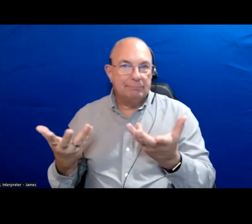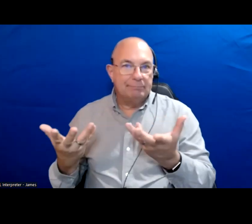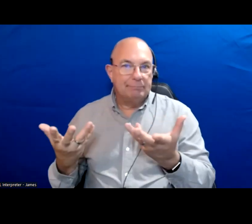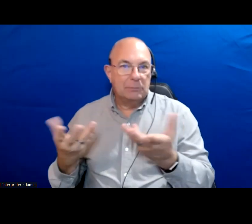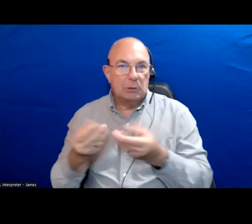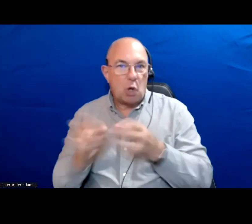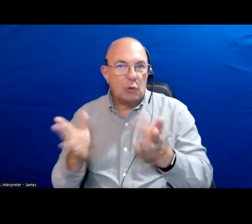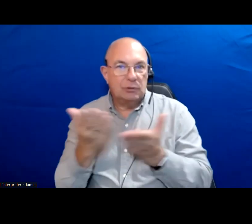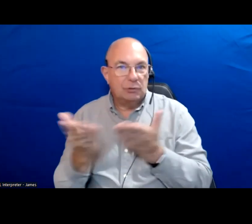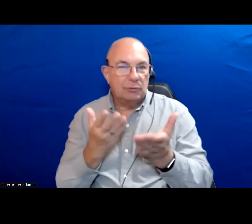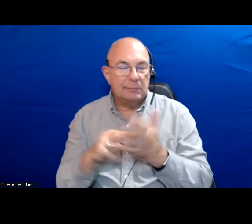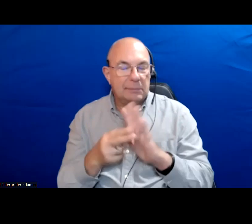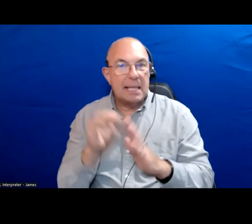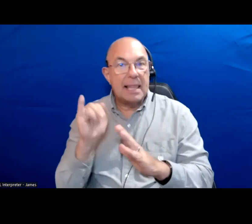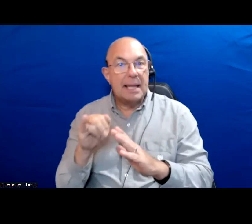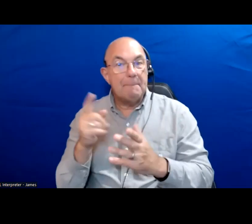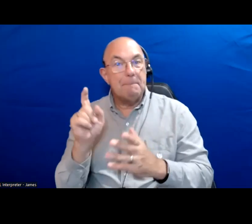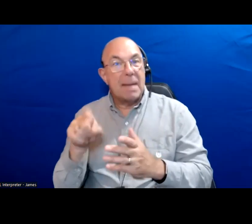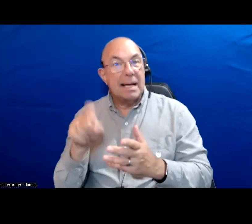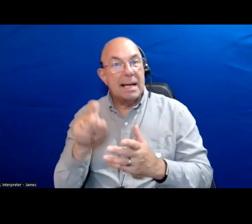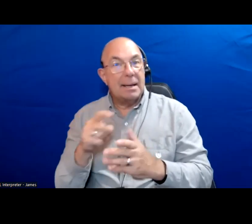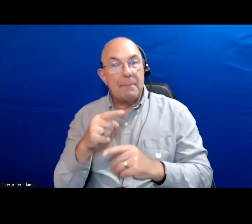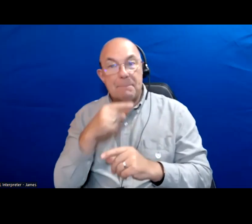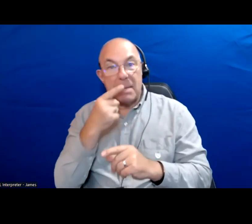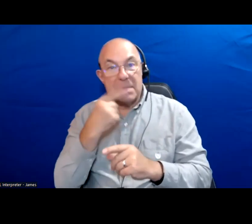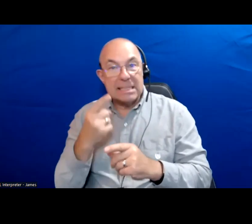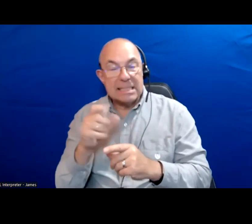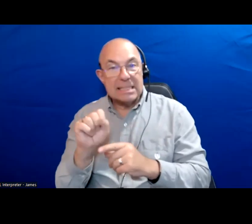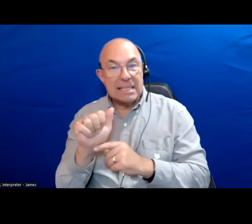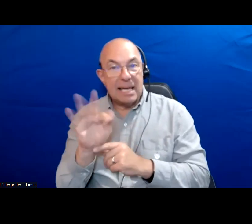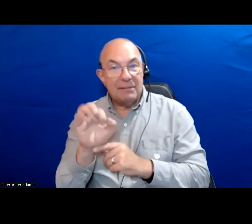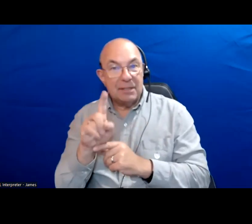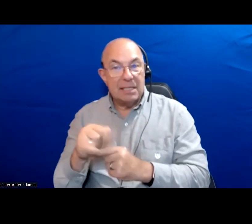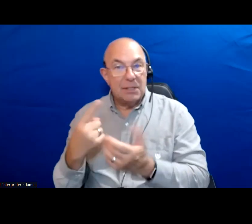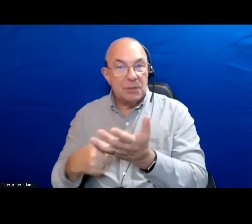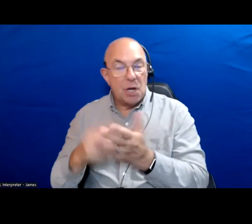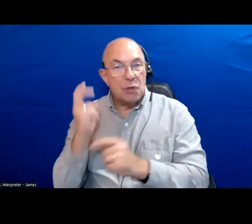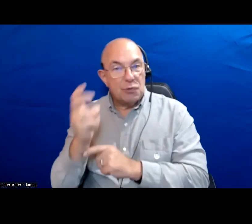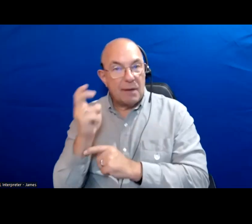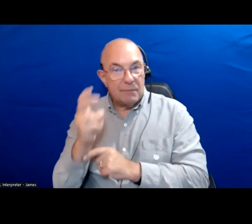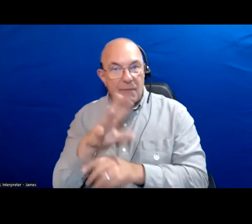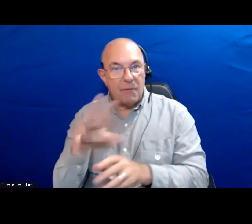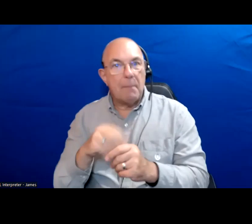Part of what needs to happen in the way that public safety is addressed on transit involves better social support overall.